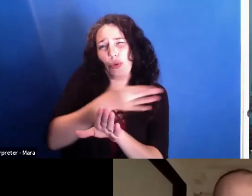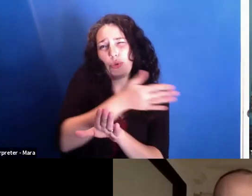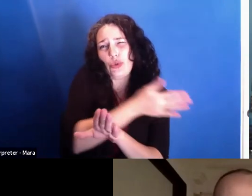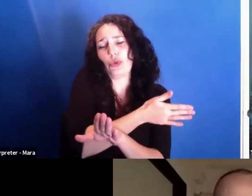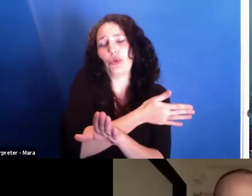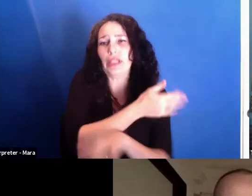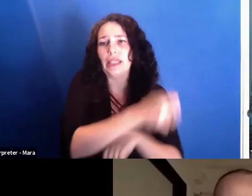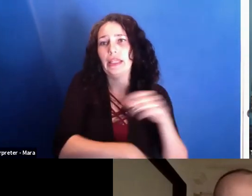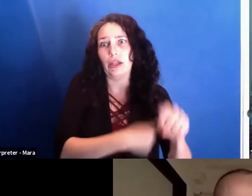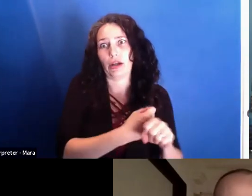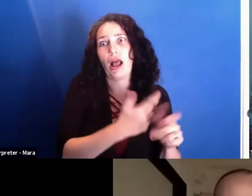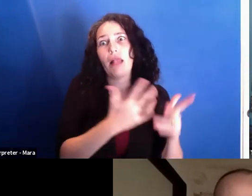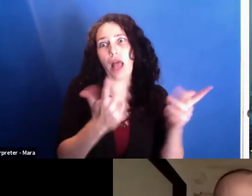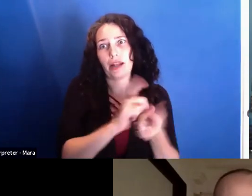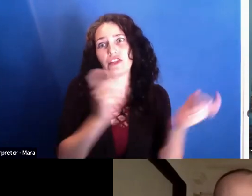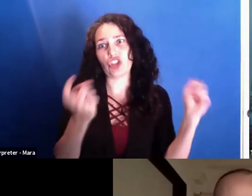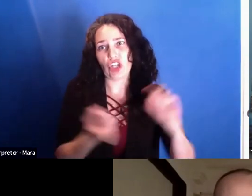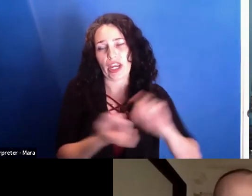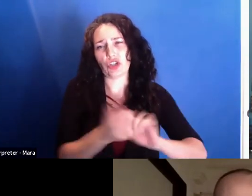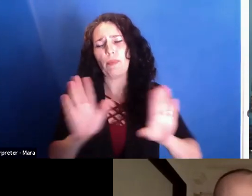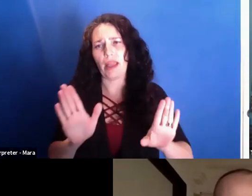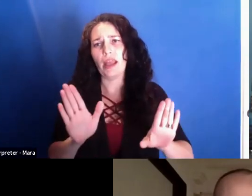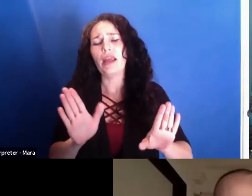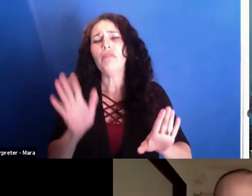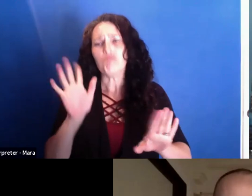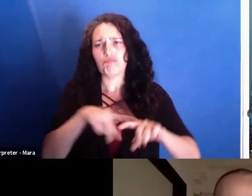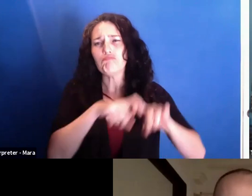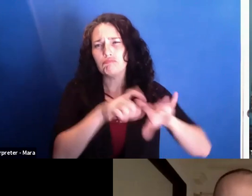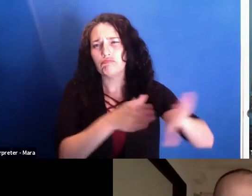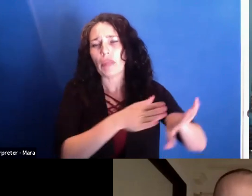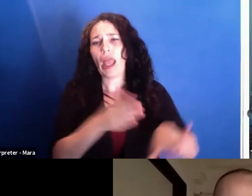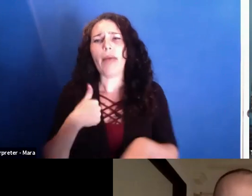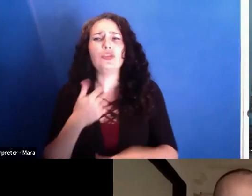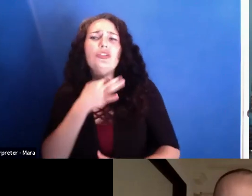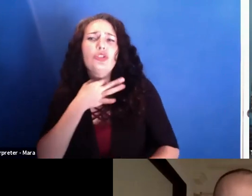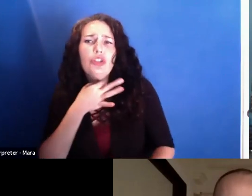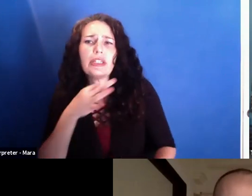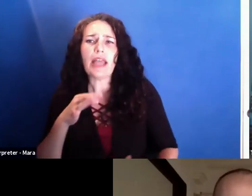But before we get into that I'm always curious how documentary filmmakers get their starts.